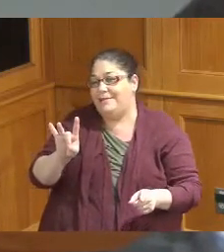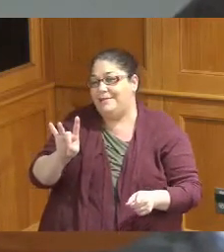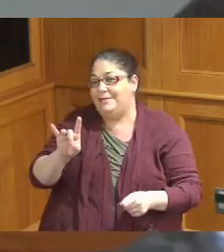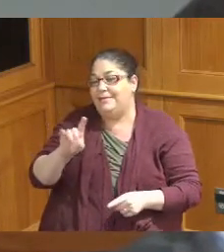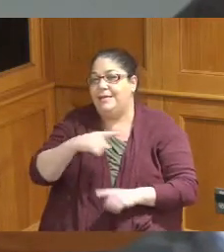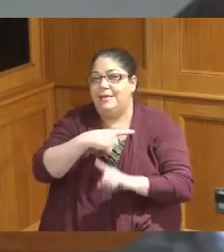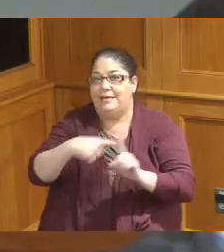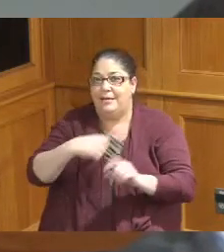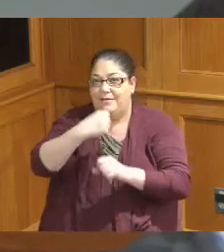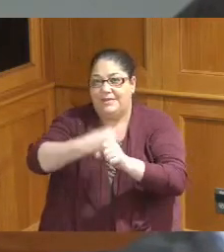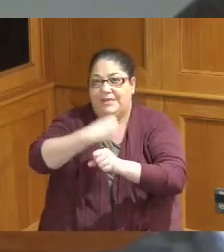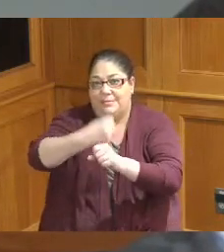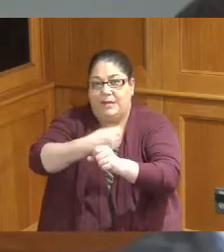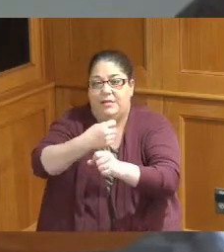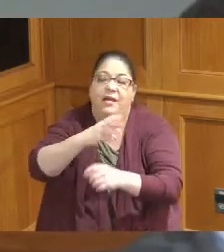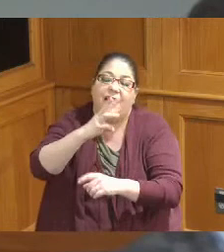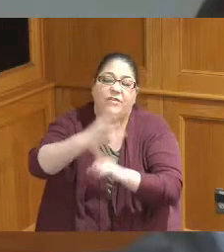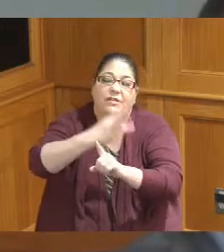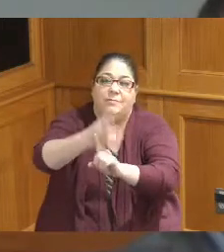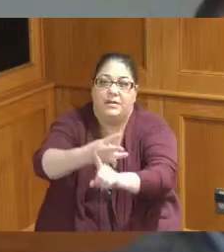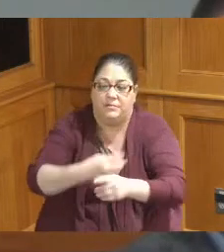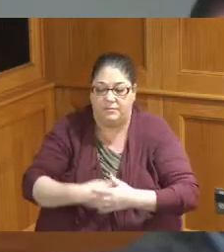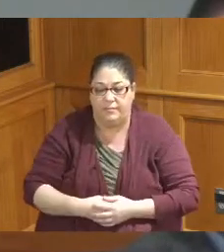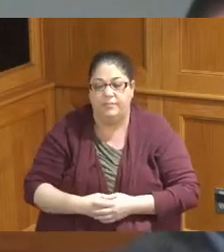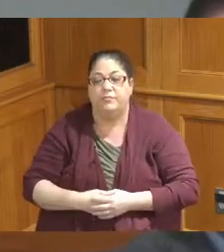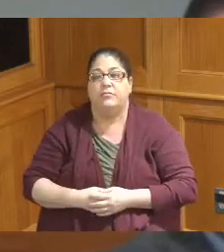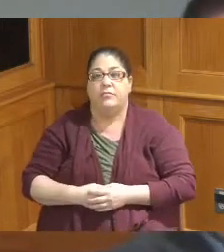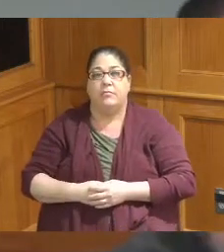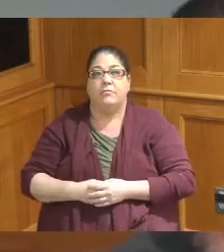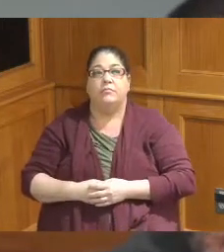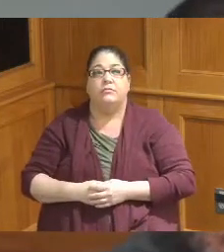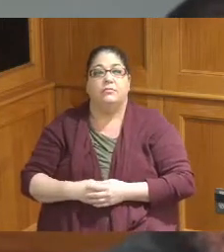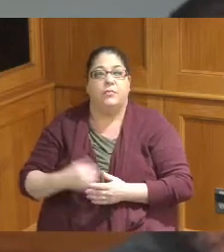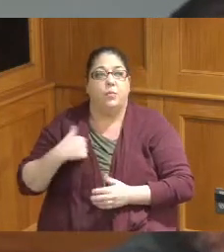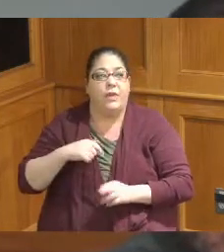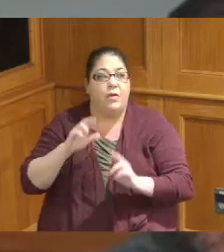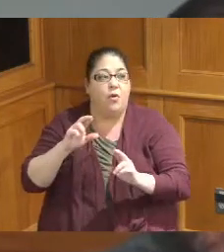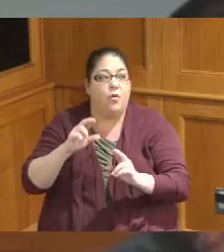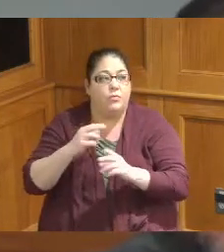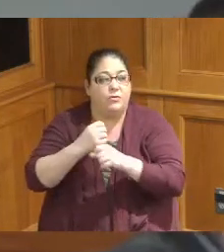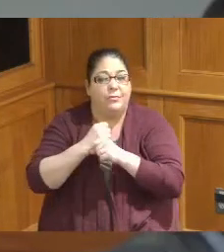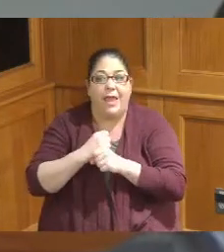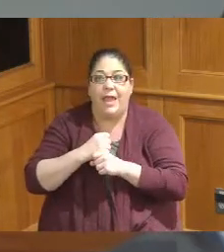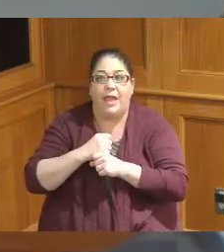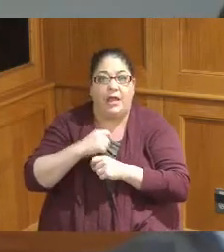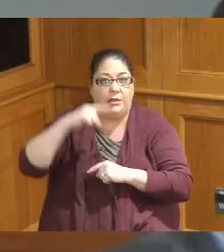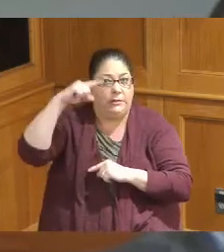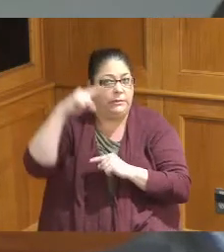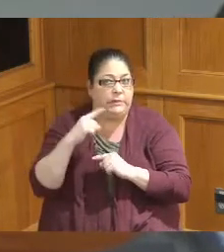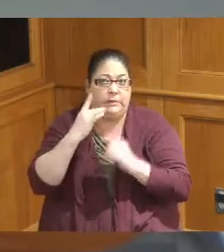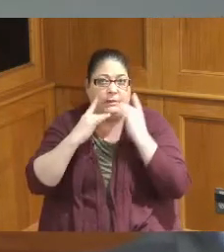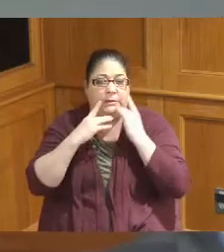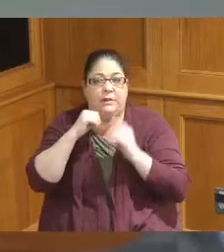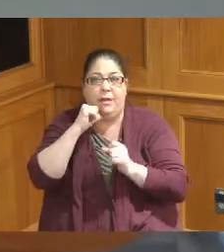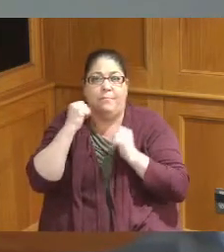so 2.7 annually we hope to make as few of those payments as possible before we wrap that into